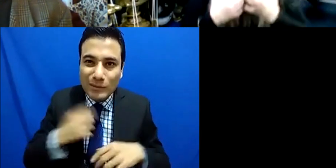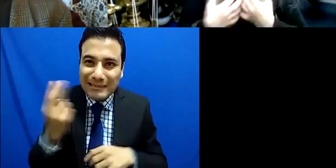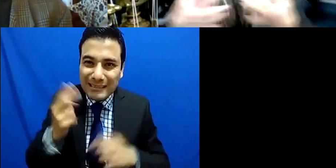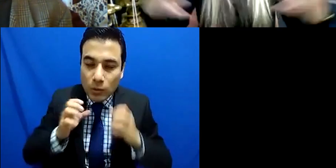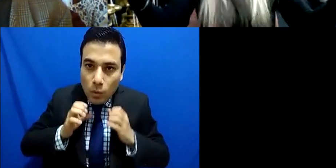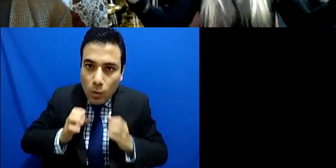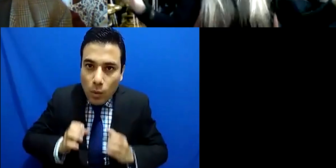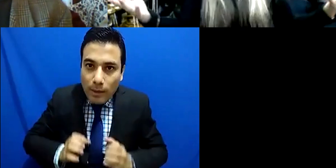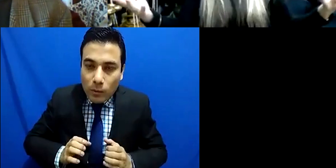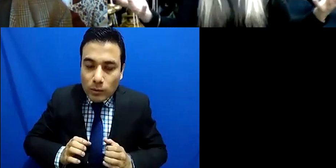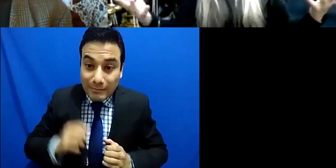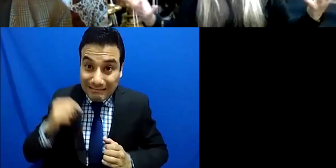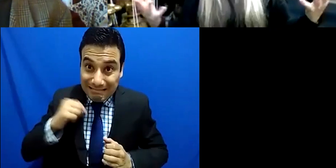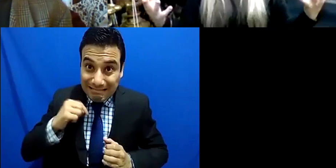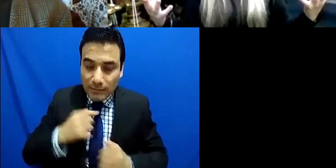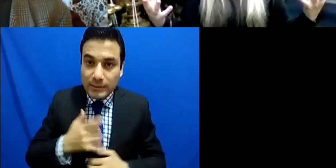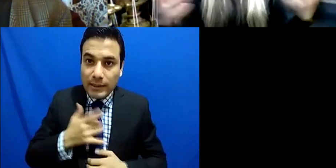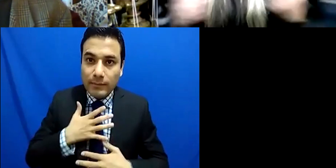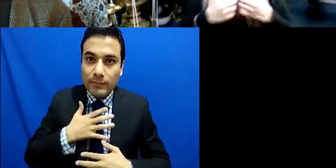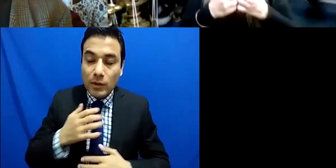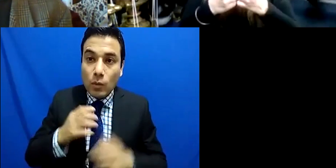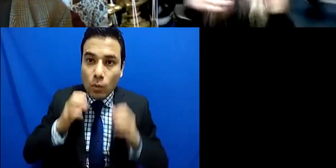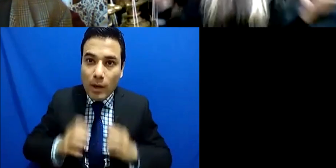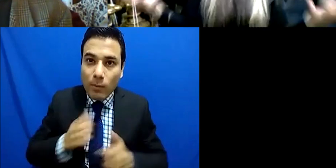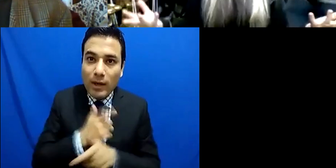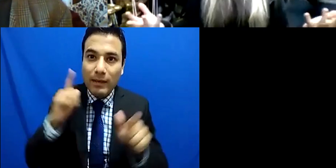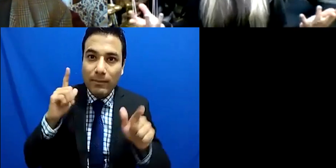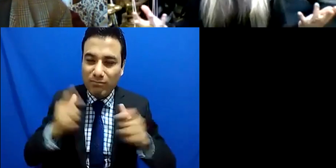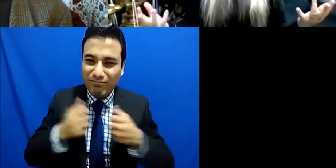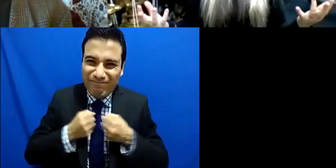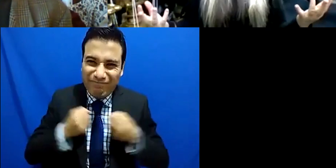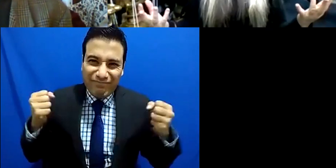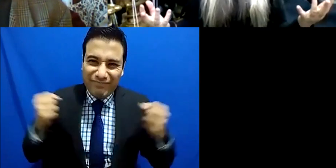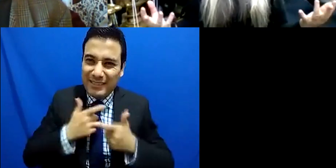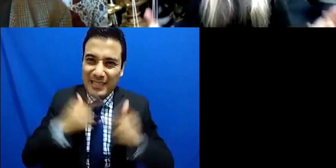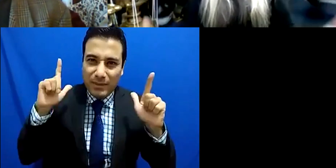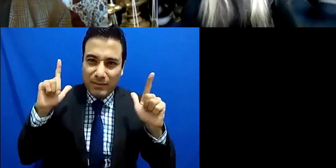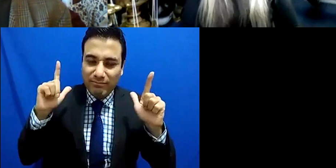sound will have more chance to get out and really have color to it so you're bringing the sound